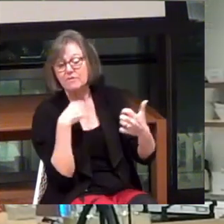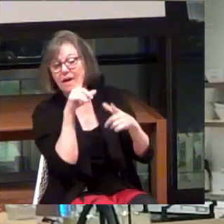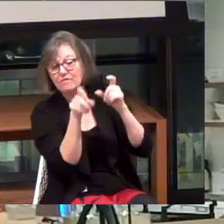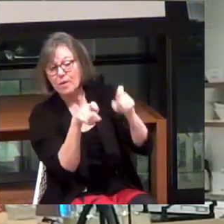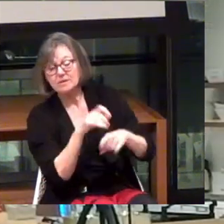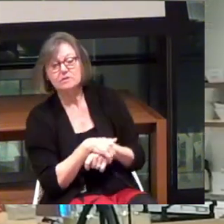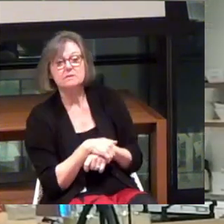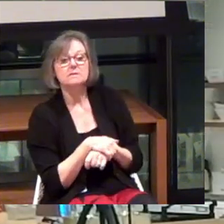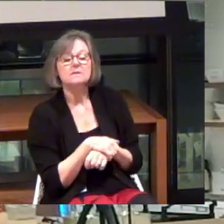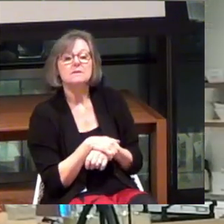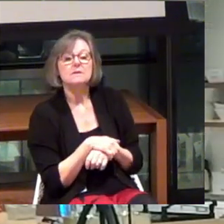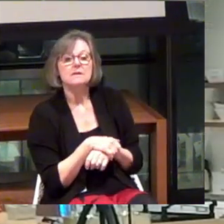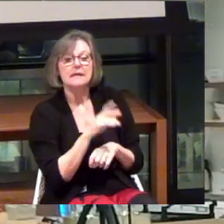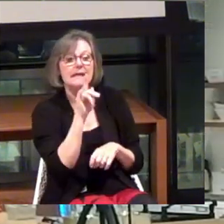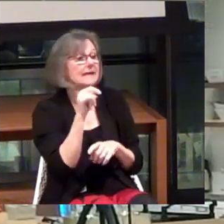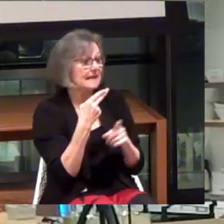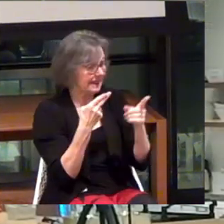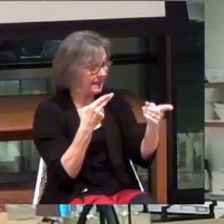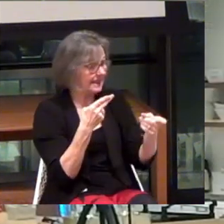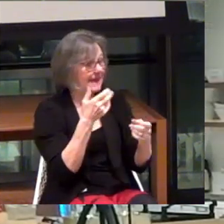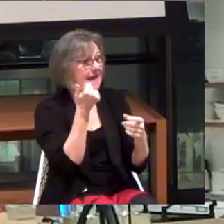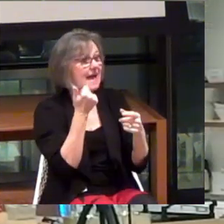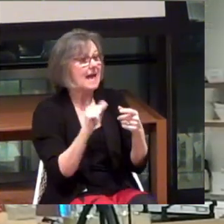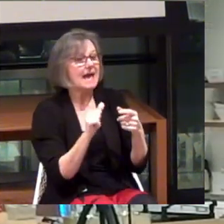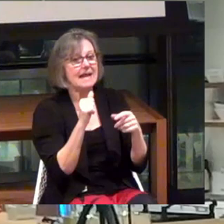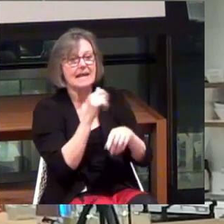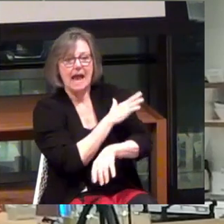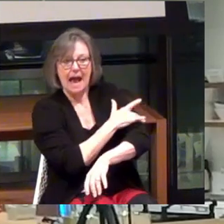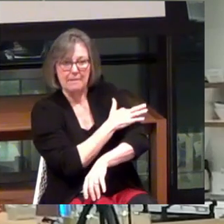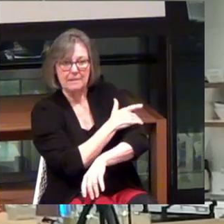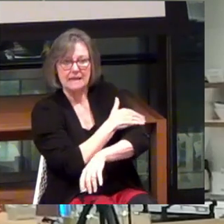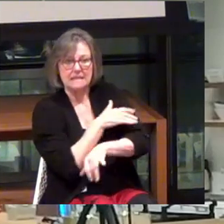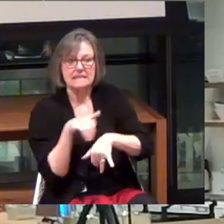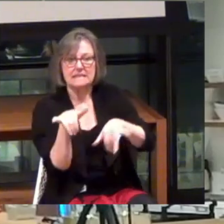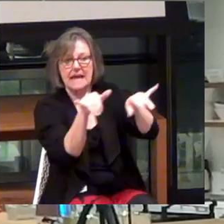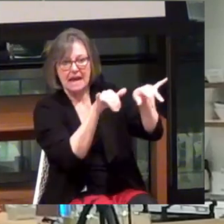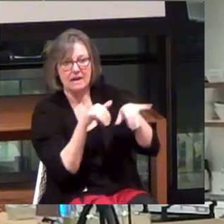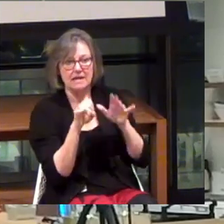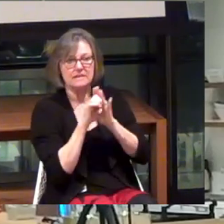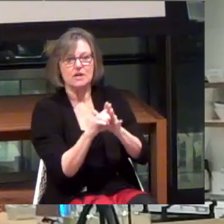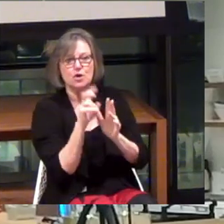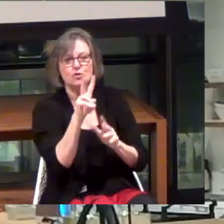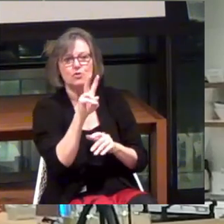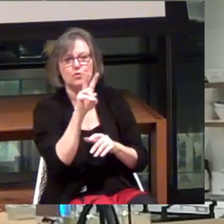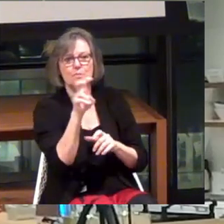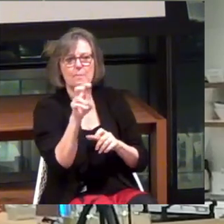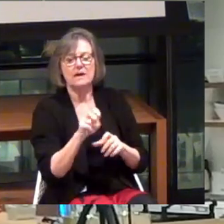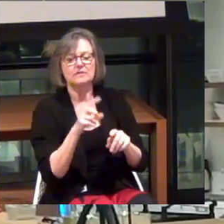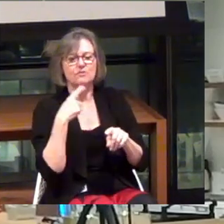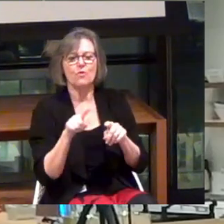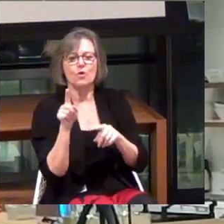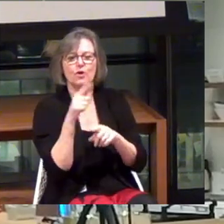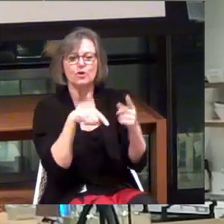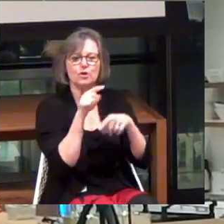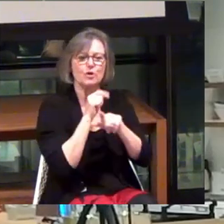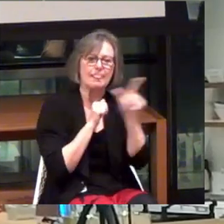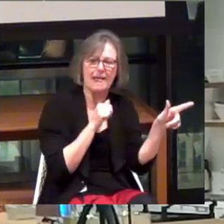For Keith: Are there any haptic standards? For example, two buzzes for turn left?